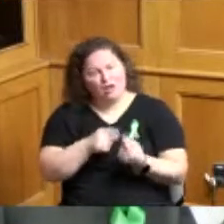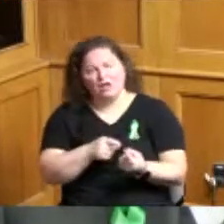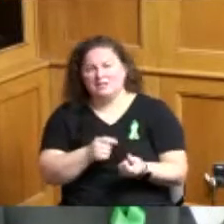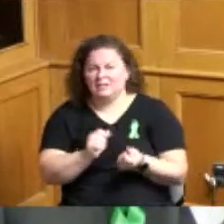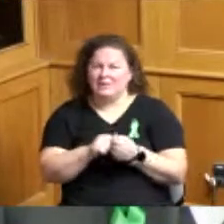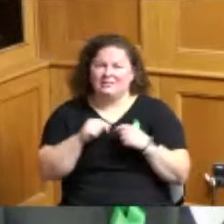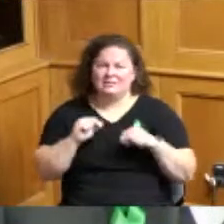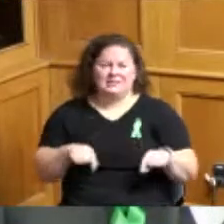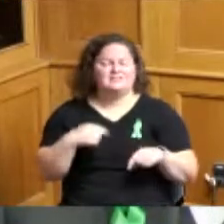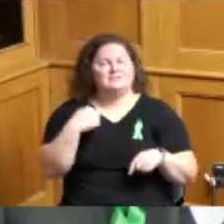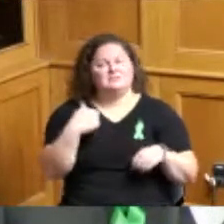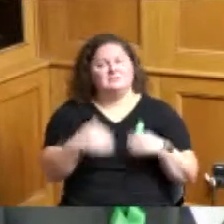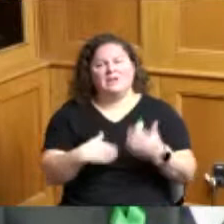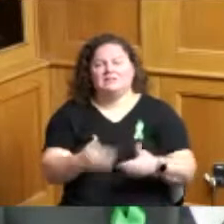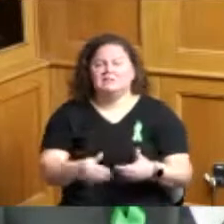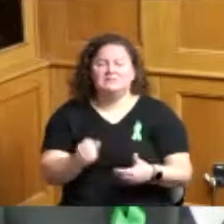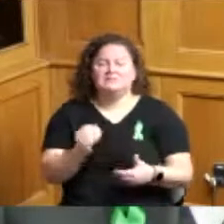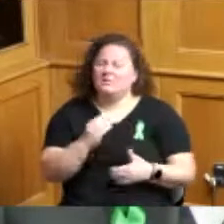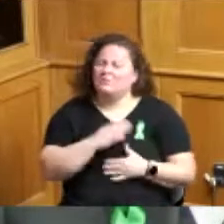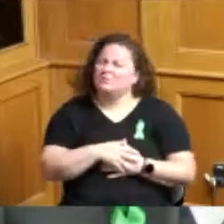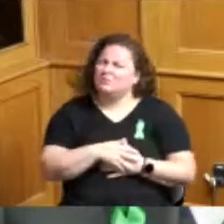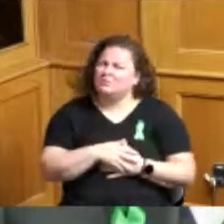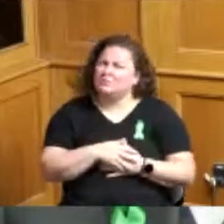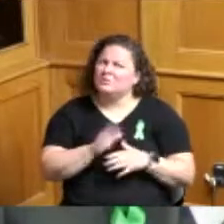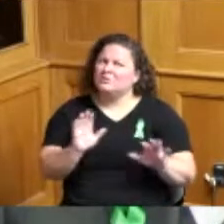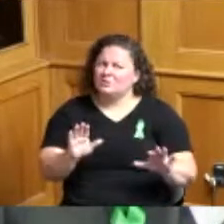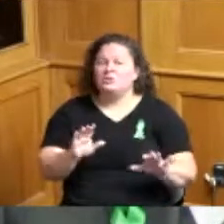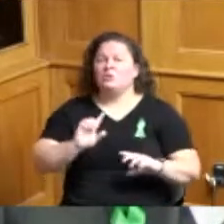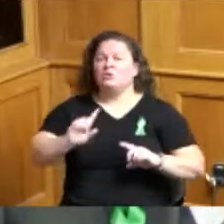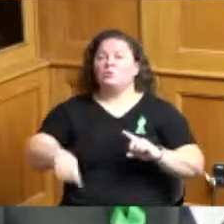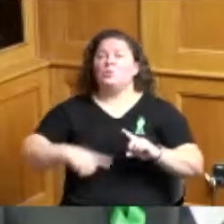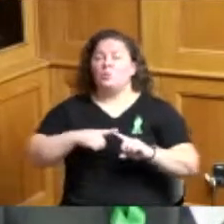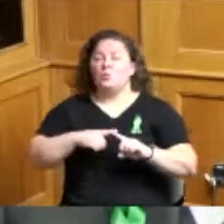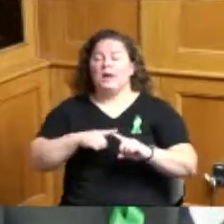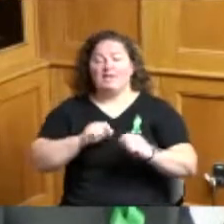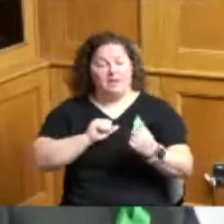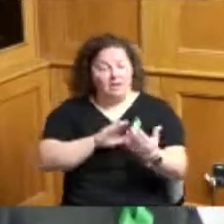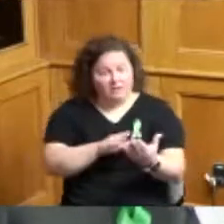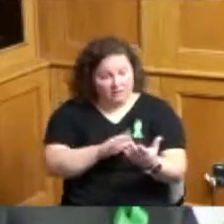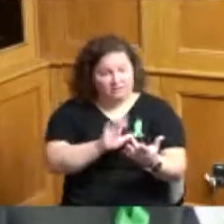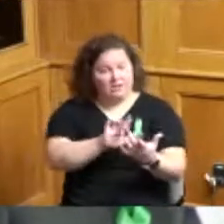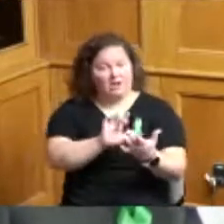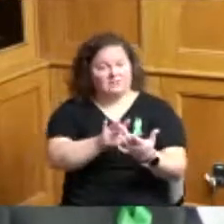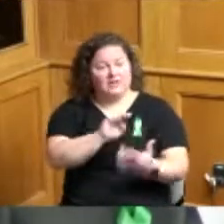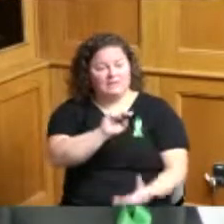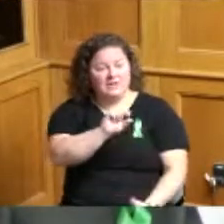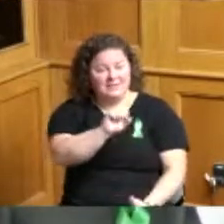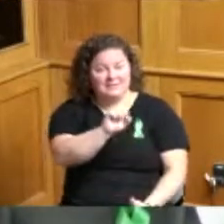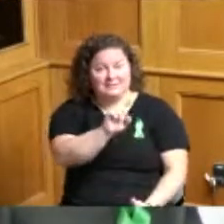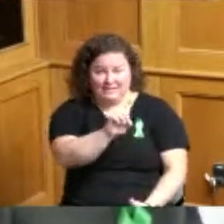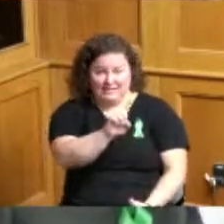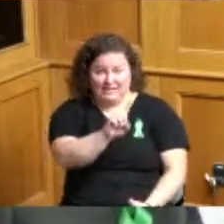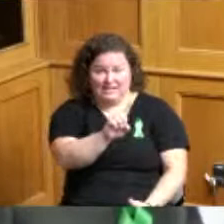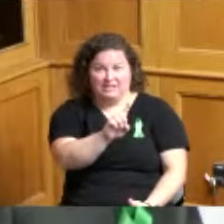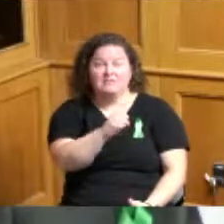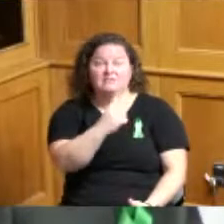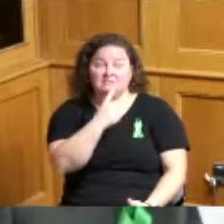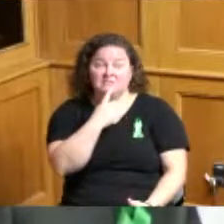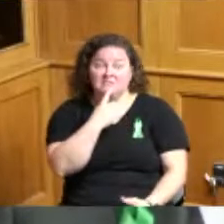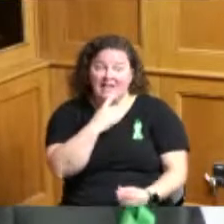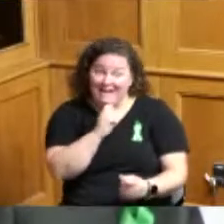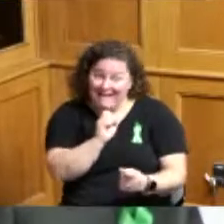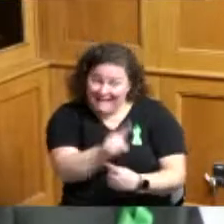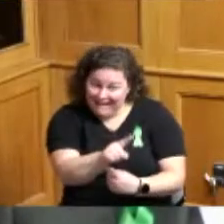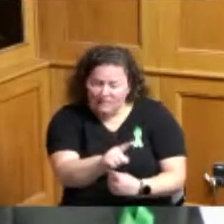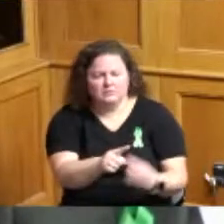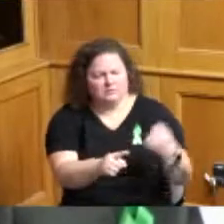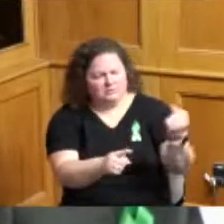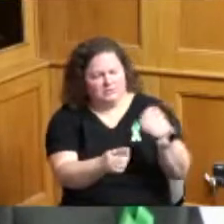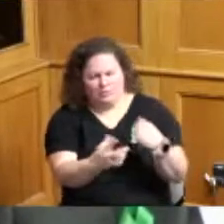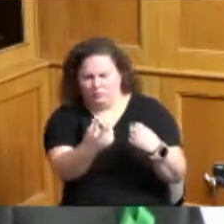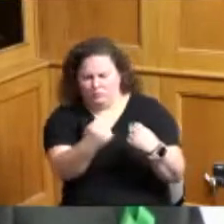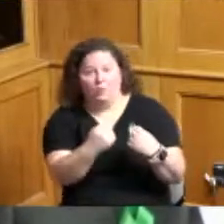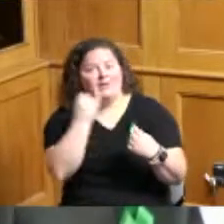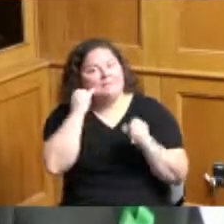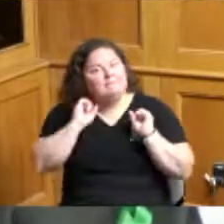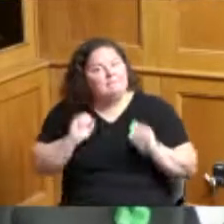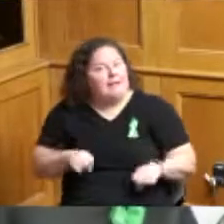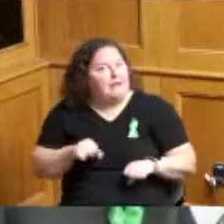is is it that when they go to MSD MSD says a yes or no for their ability to build over a sewer pipe